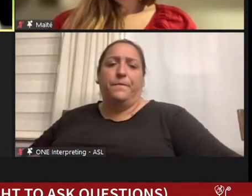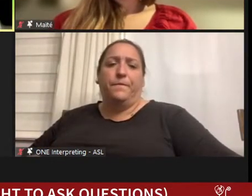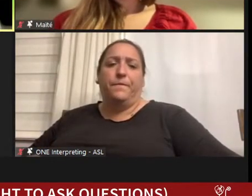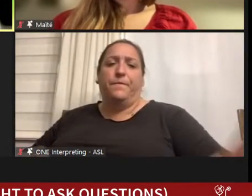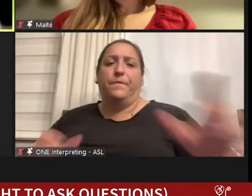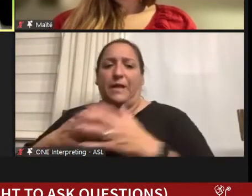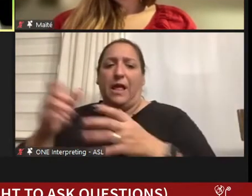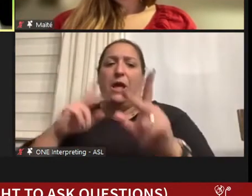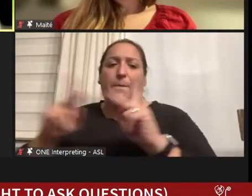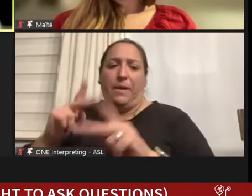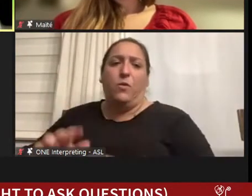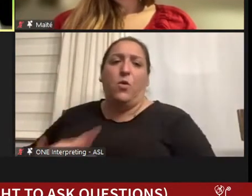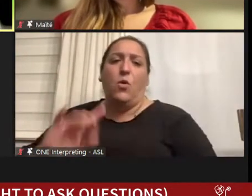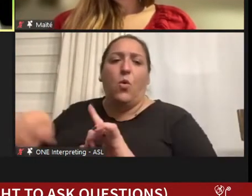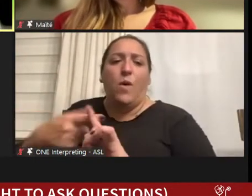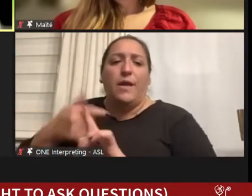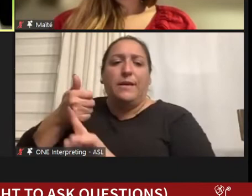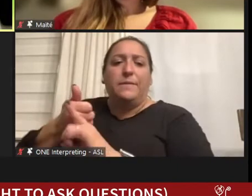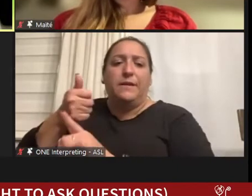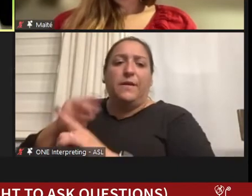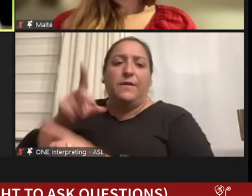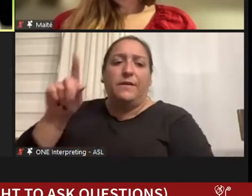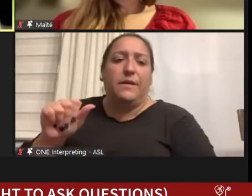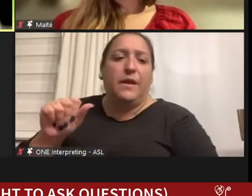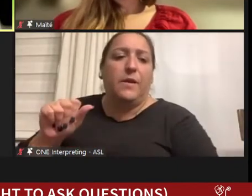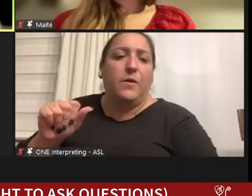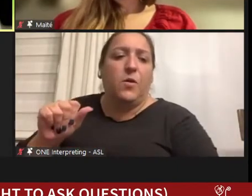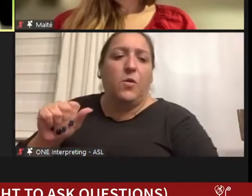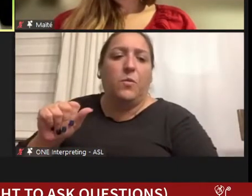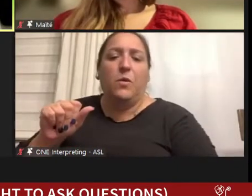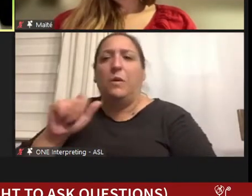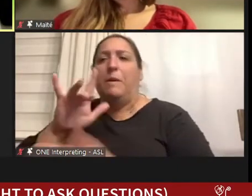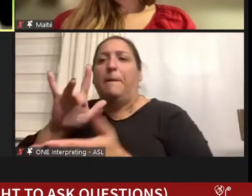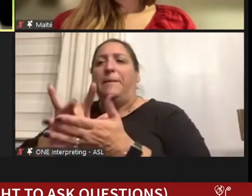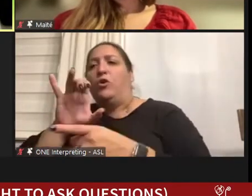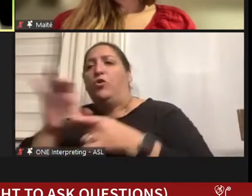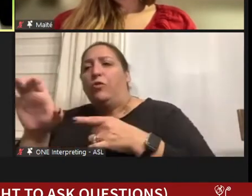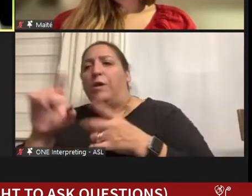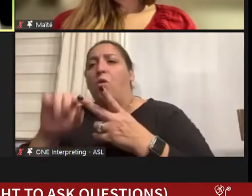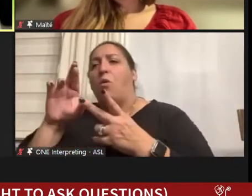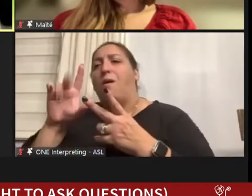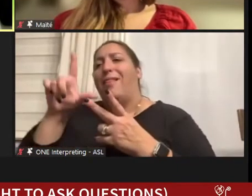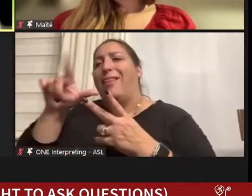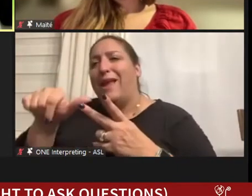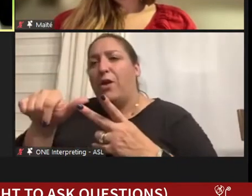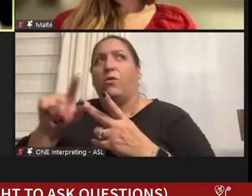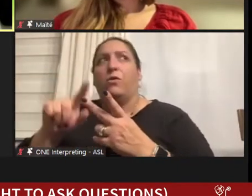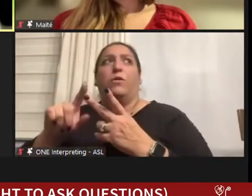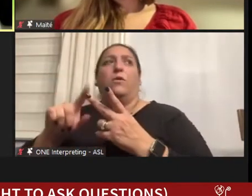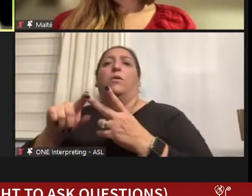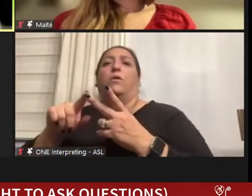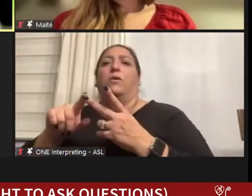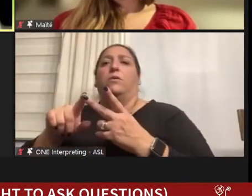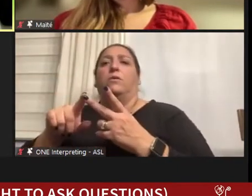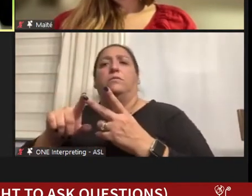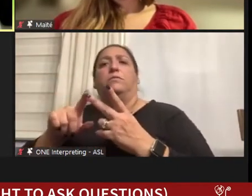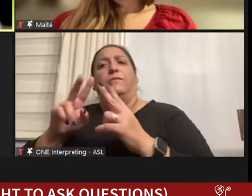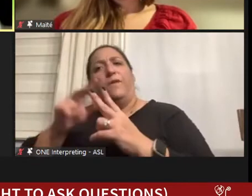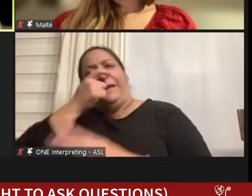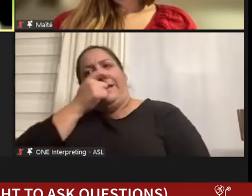when their disabled sort of midcareer or later in life, are very interested in a lot of questions